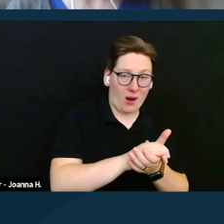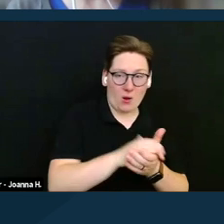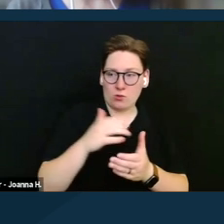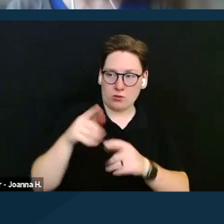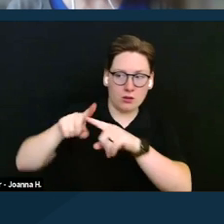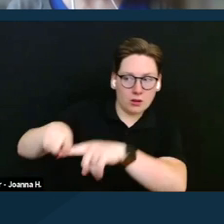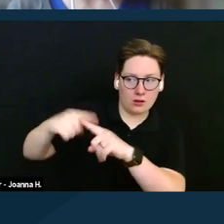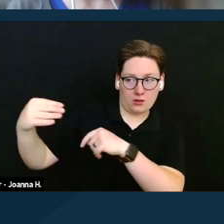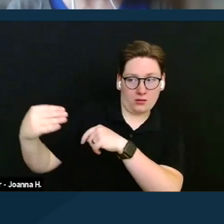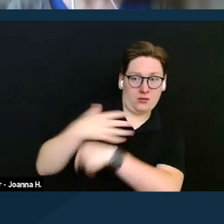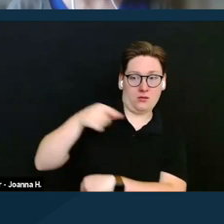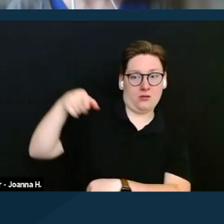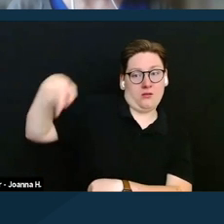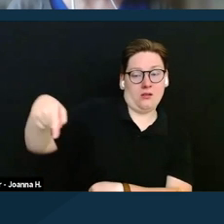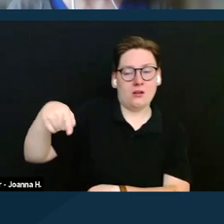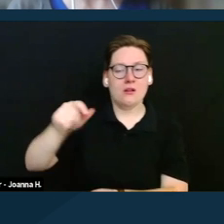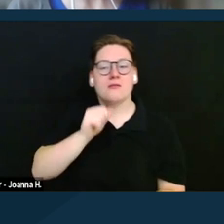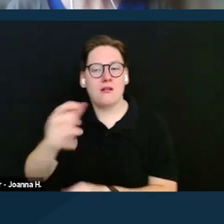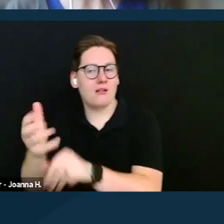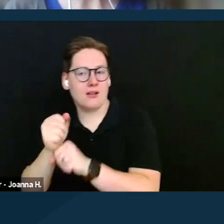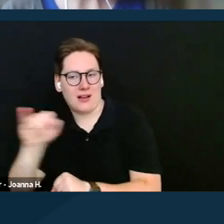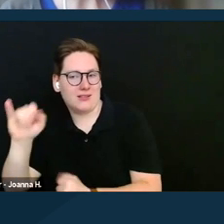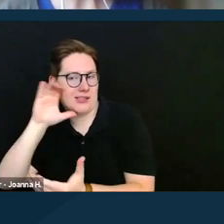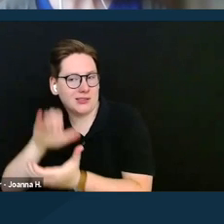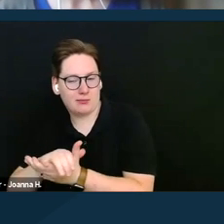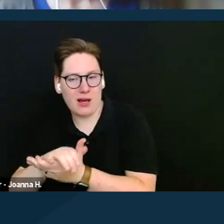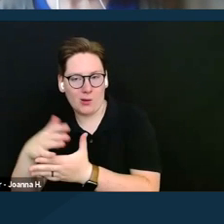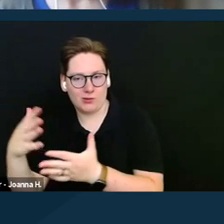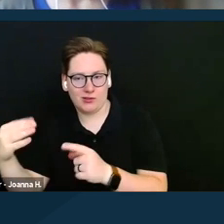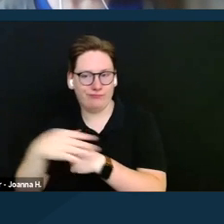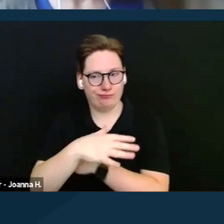who is not receiving SSI at all. Next slide.